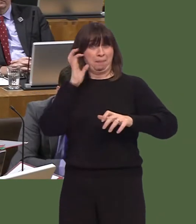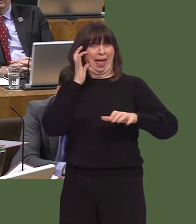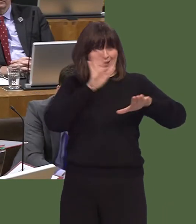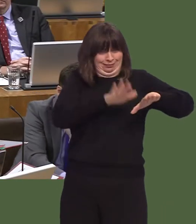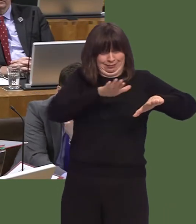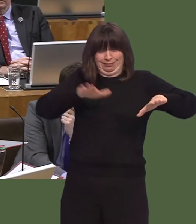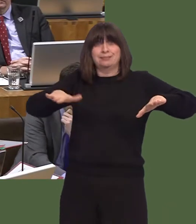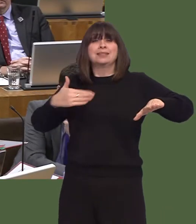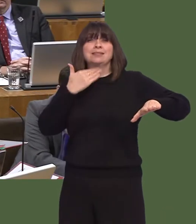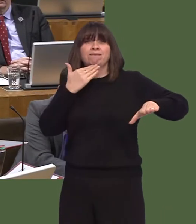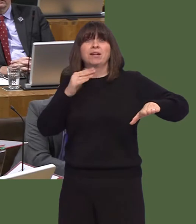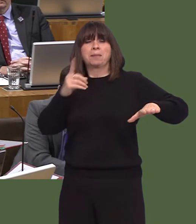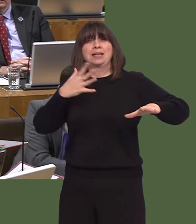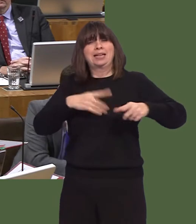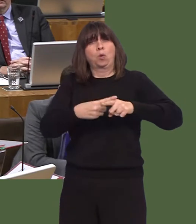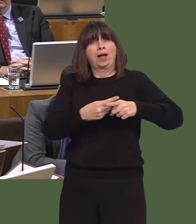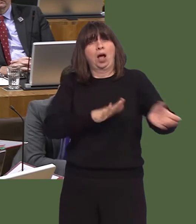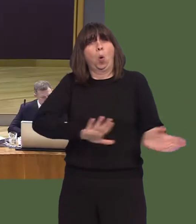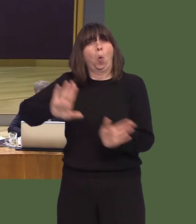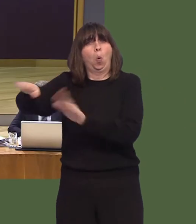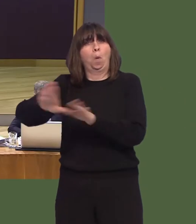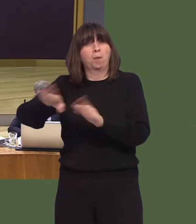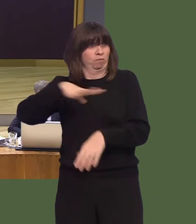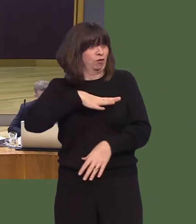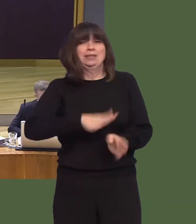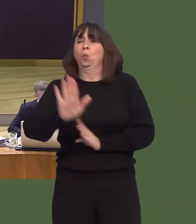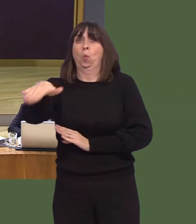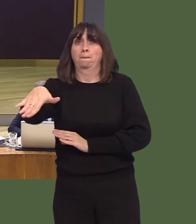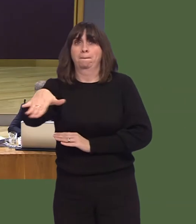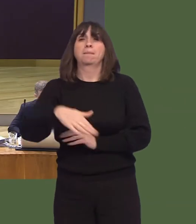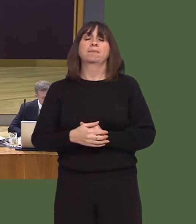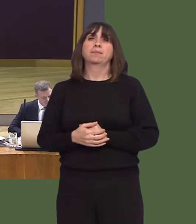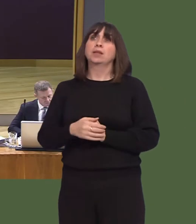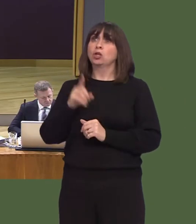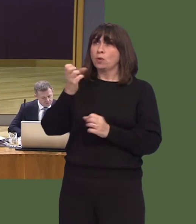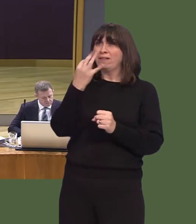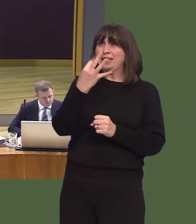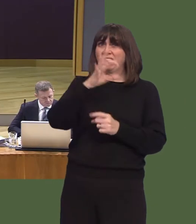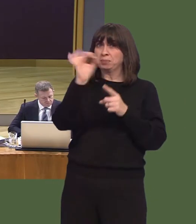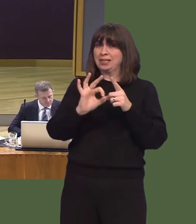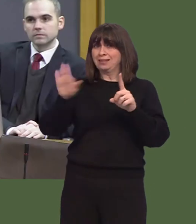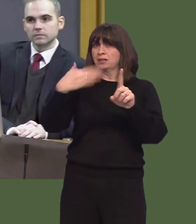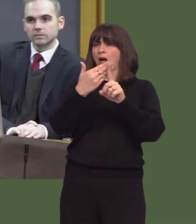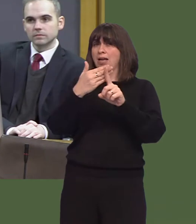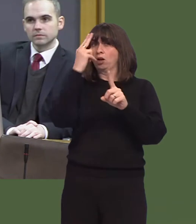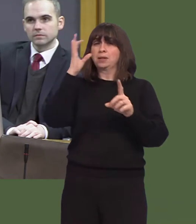people are able to leave hospital when they can. Leanne Wood AM: You have an 85 per cent target for hospital beds and you breach that as a